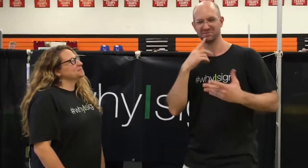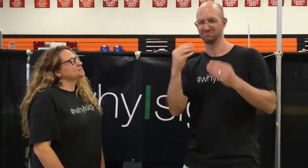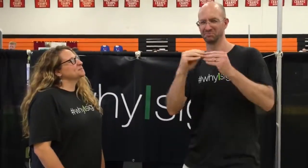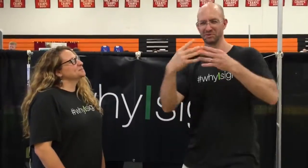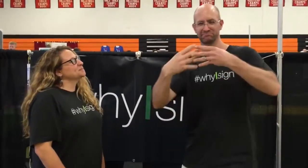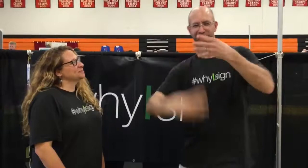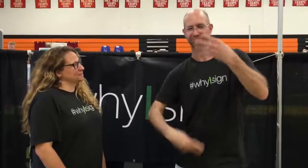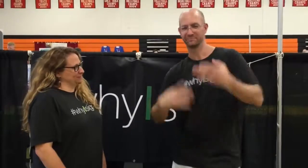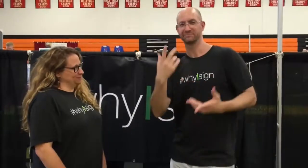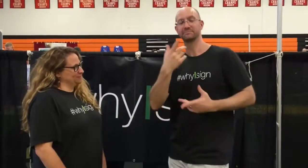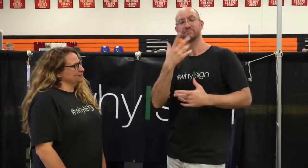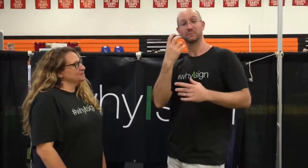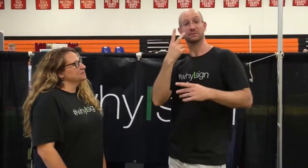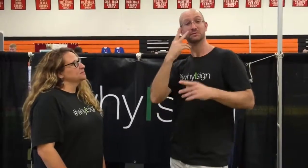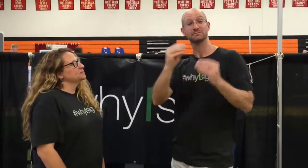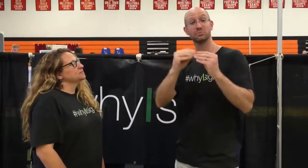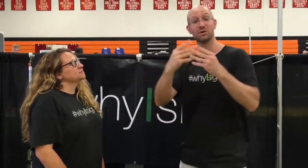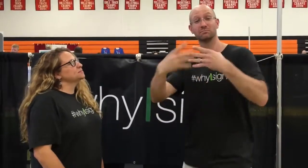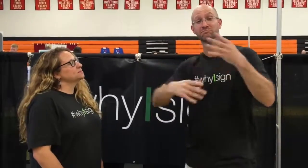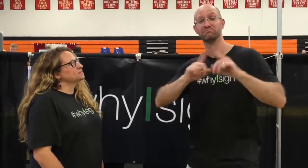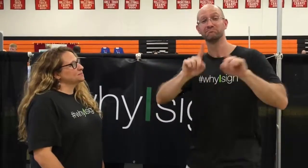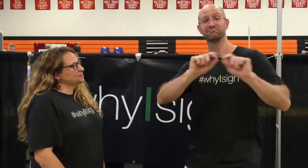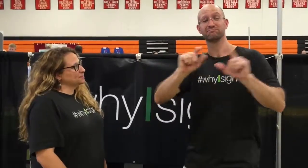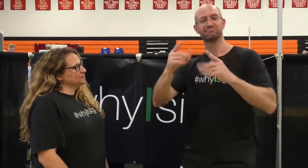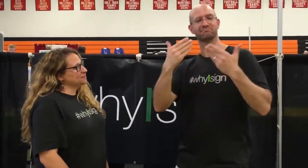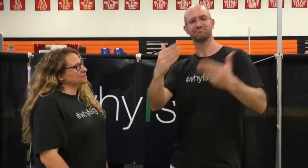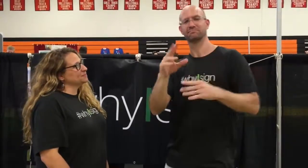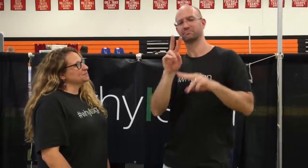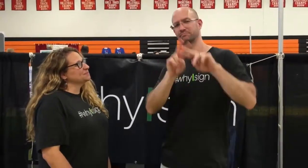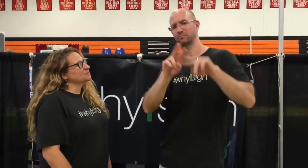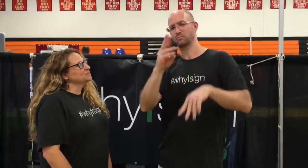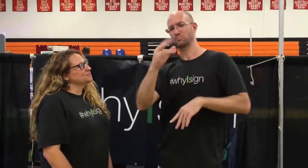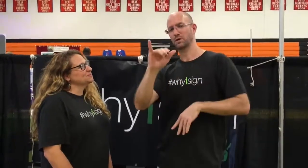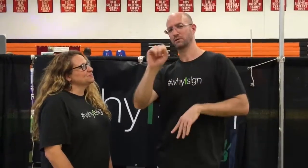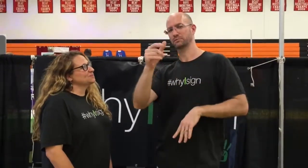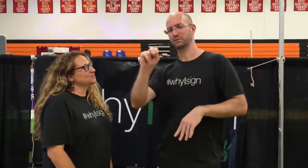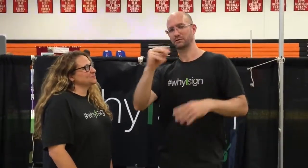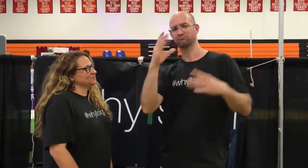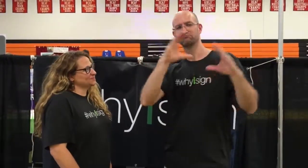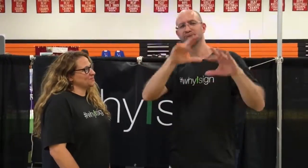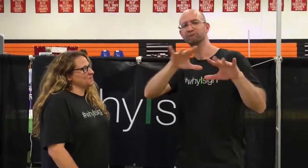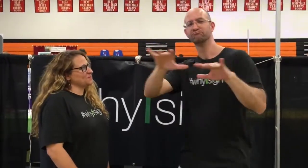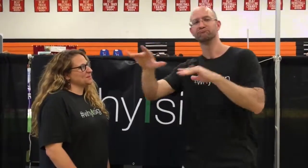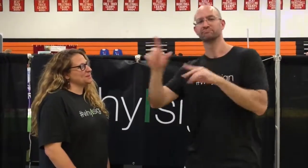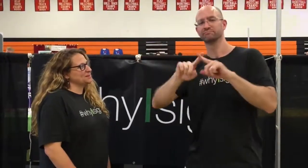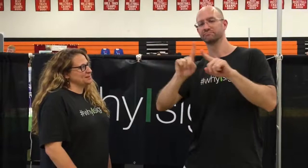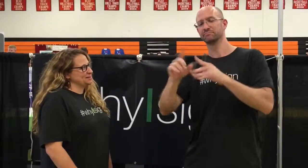Really, there is a long list of different reasons why we sign, if you want to see more, do a search on #whyIsign.